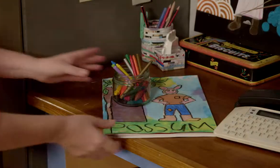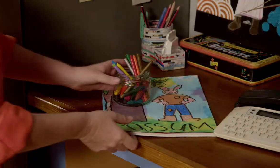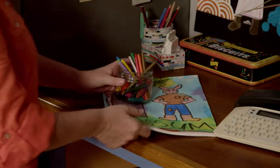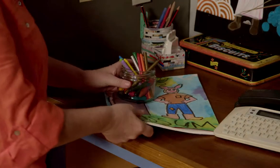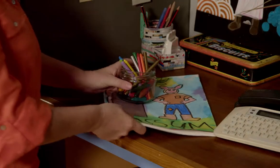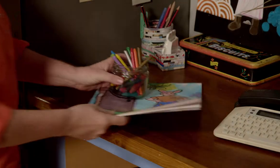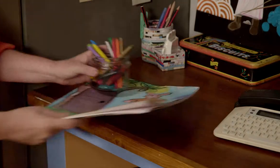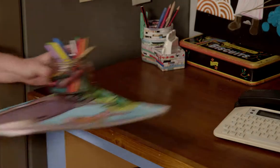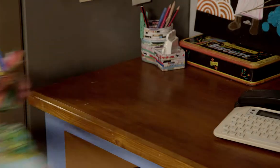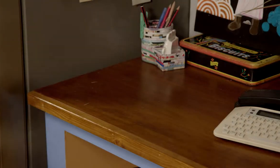Oh, good.